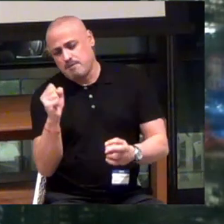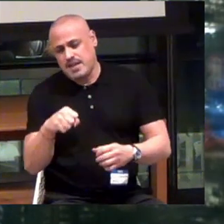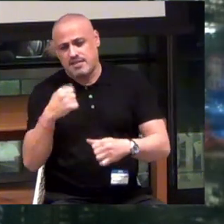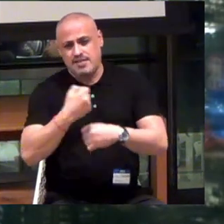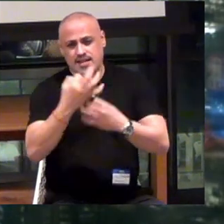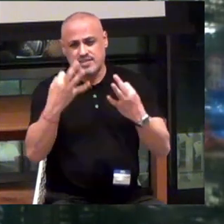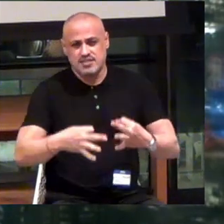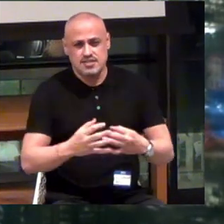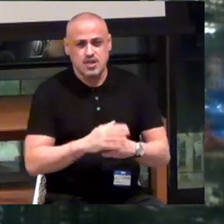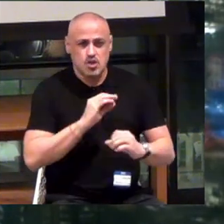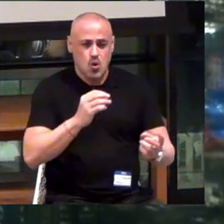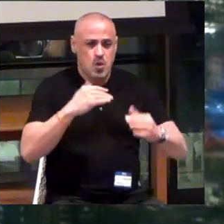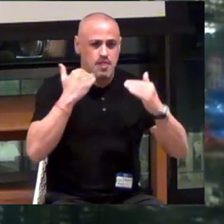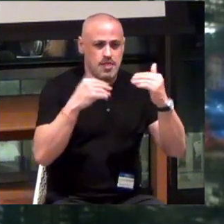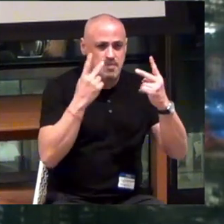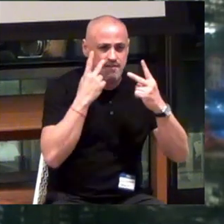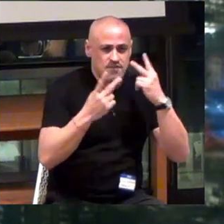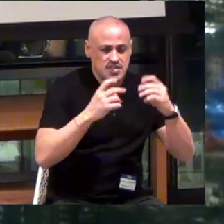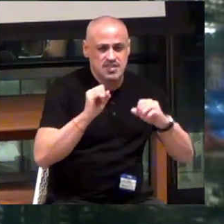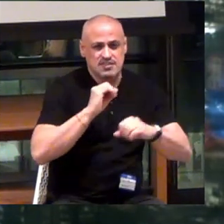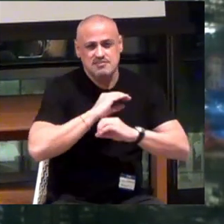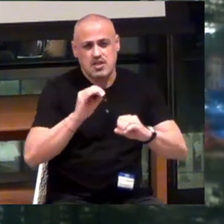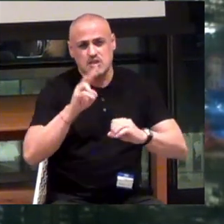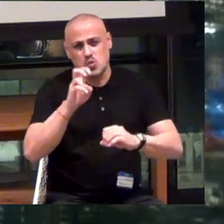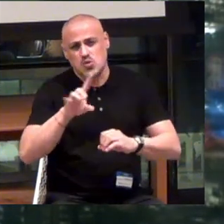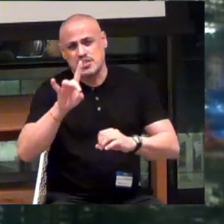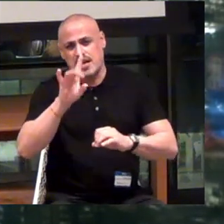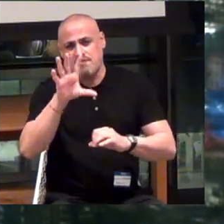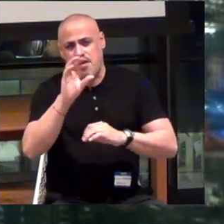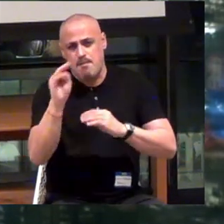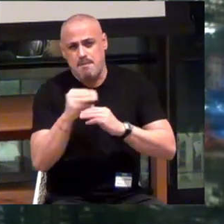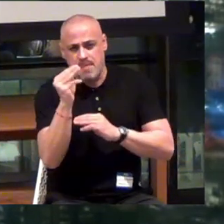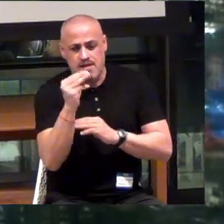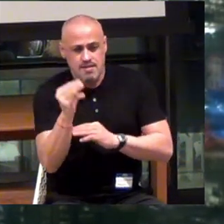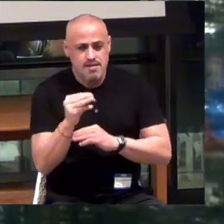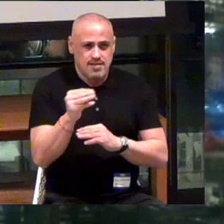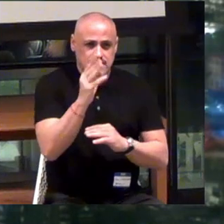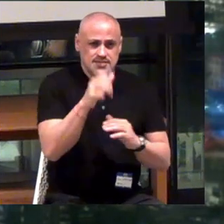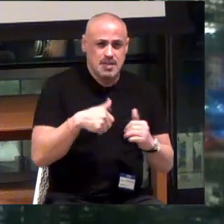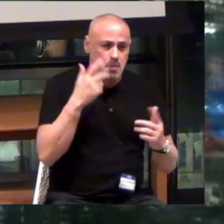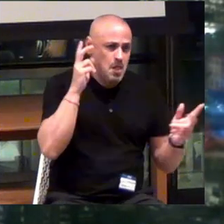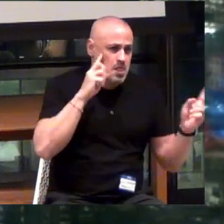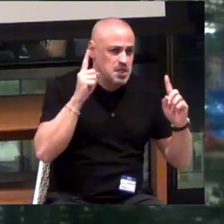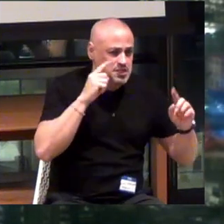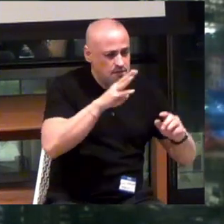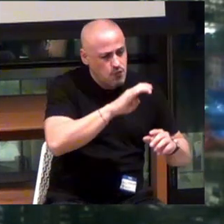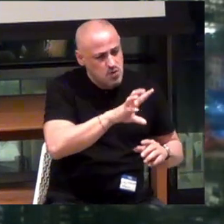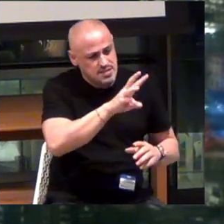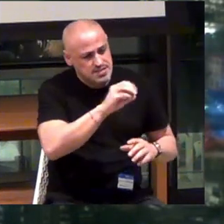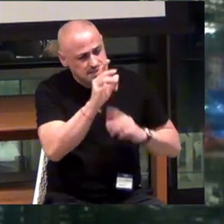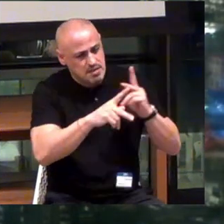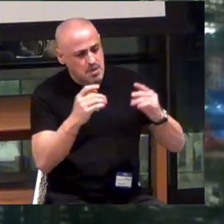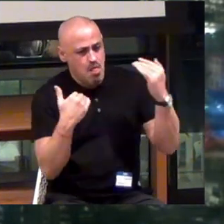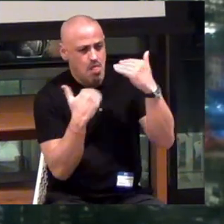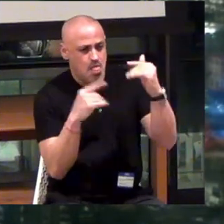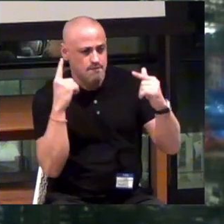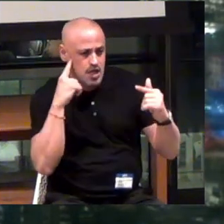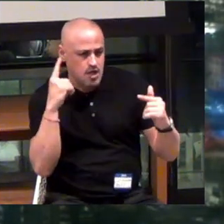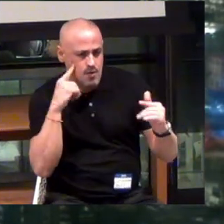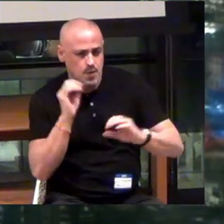No one with limited vision. None of the 285 million. And wasn't listening to the 460 folks with limited hearing.